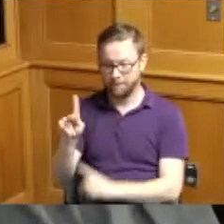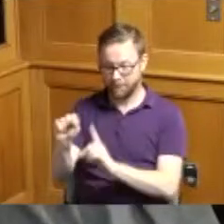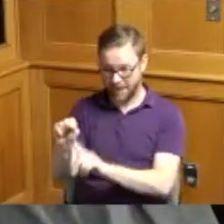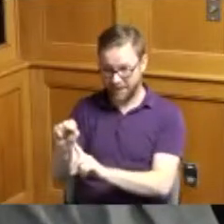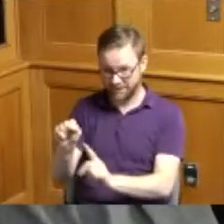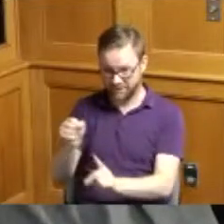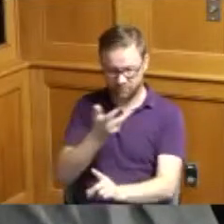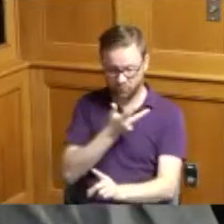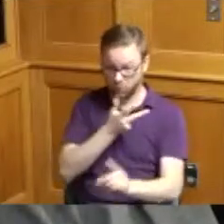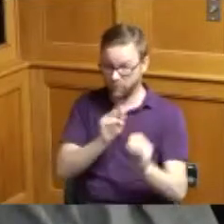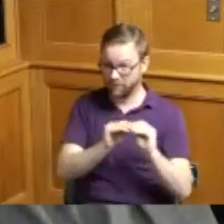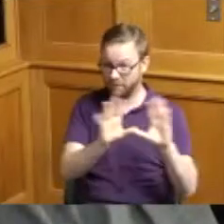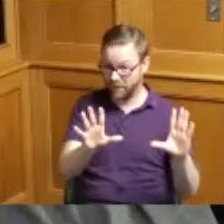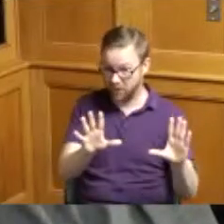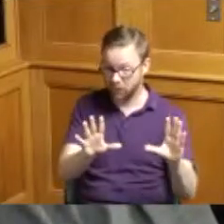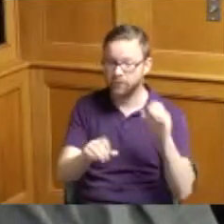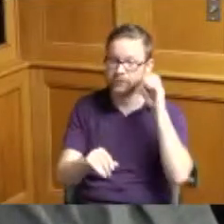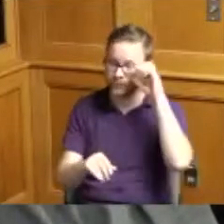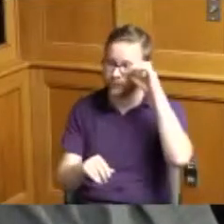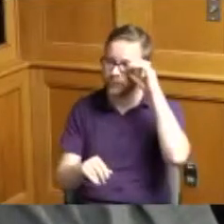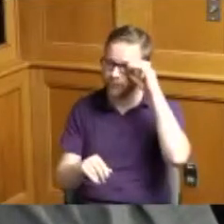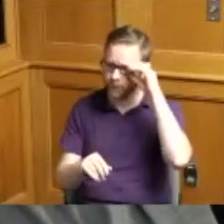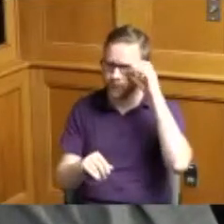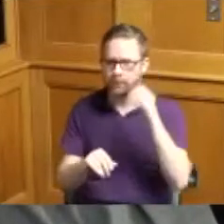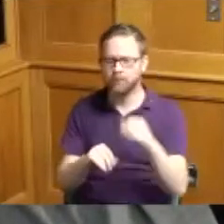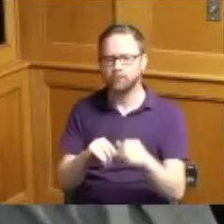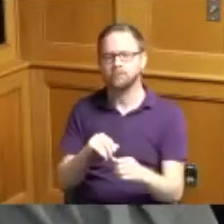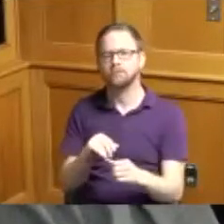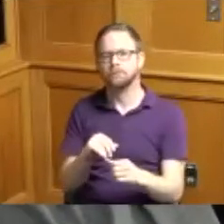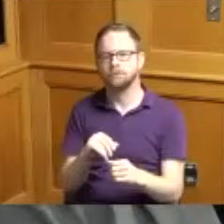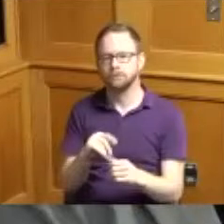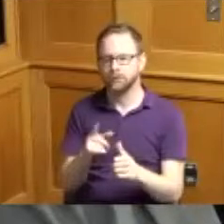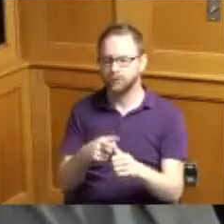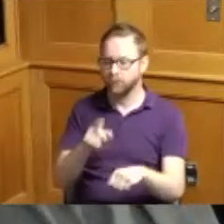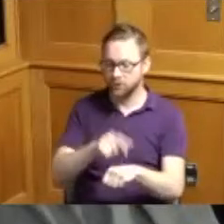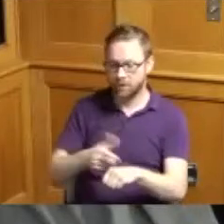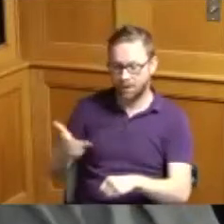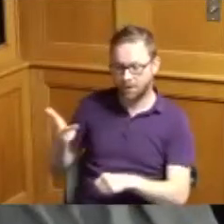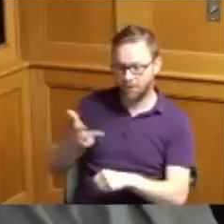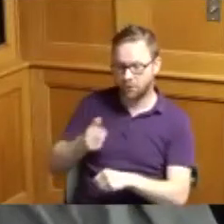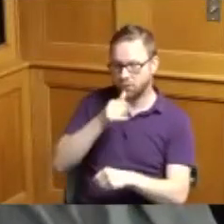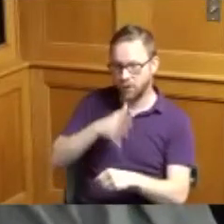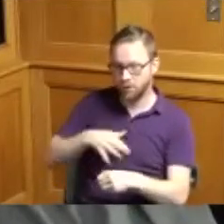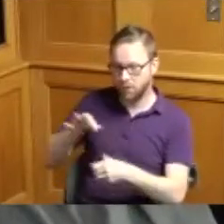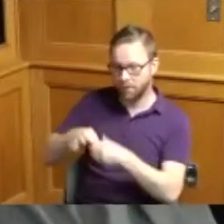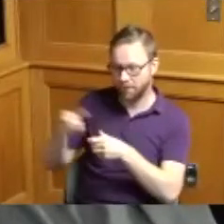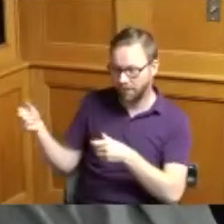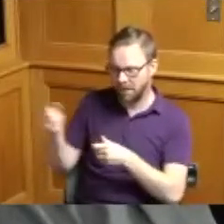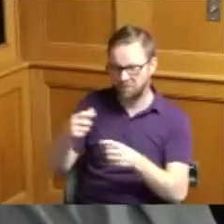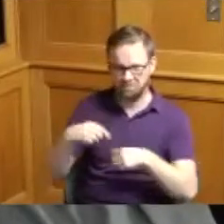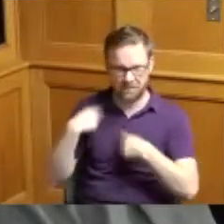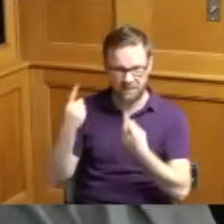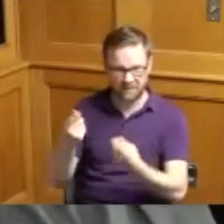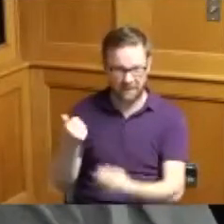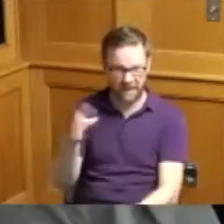coming here first time that three women been elected since the 1800s and we have put some